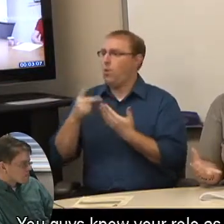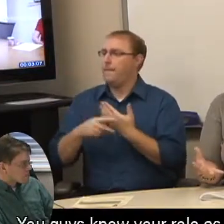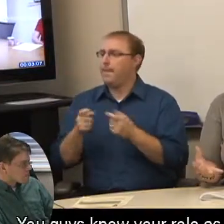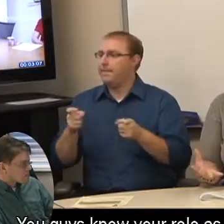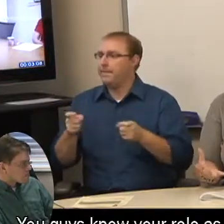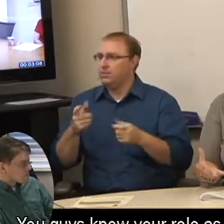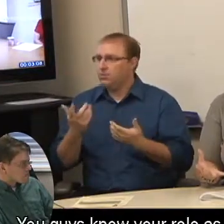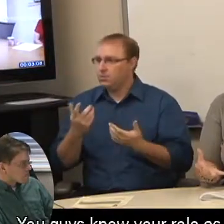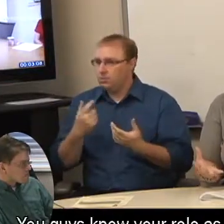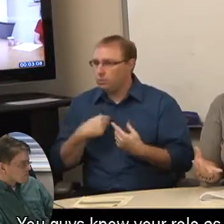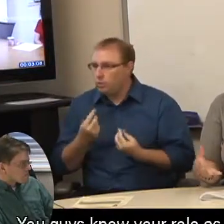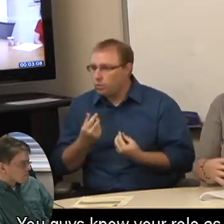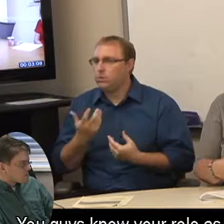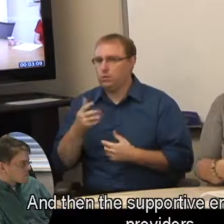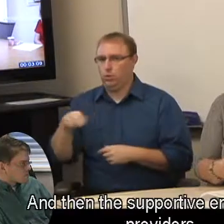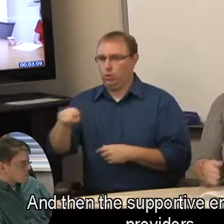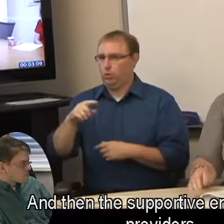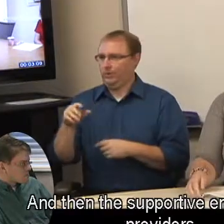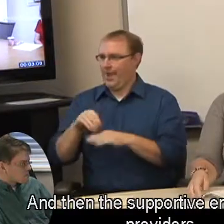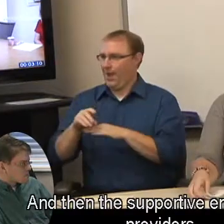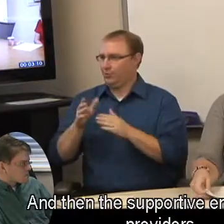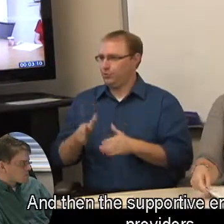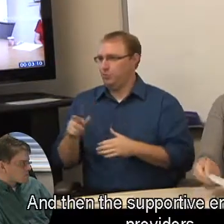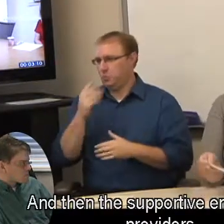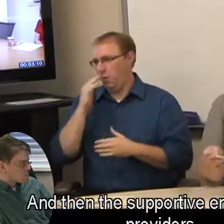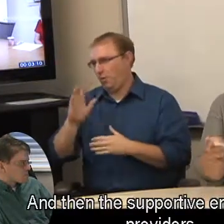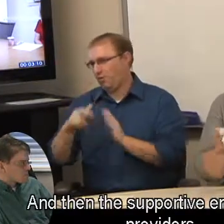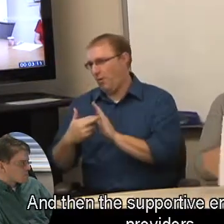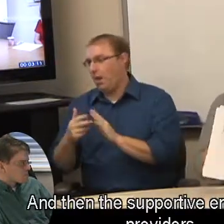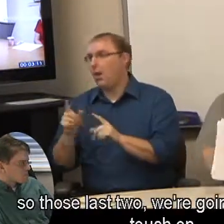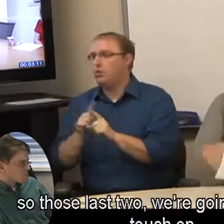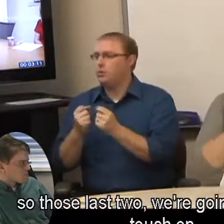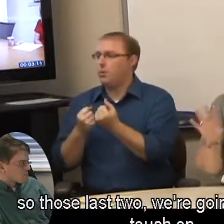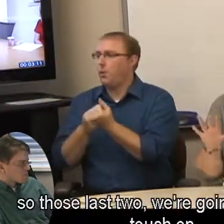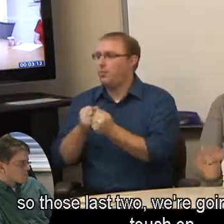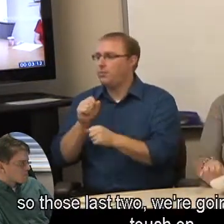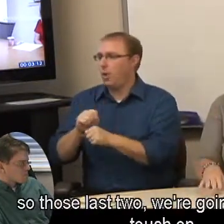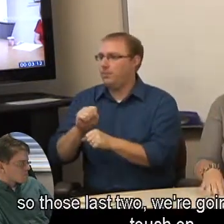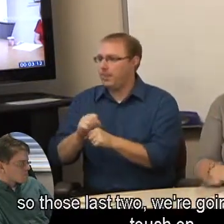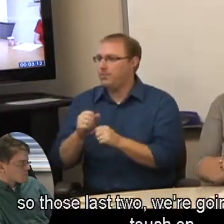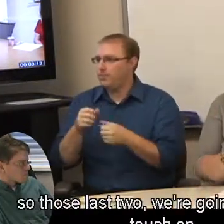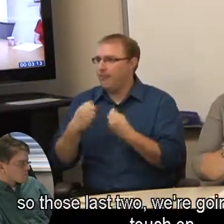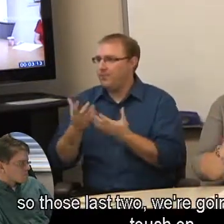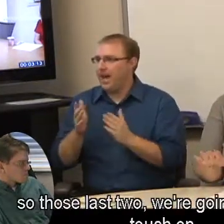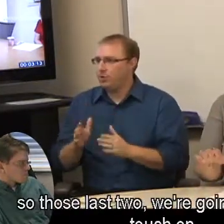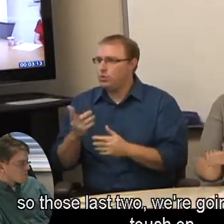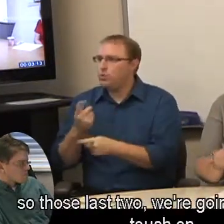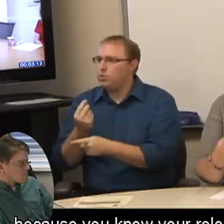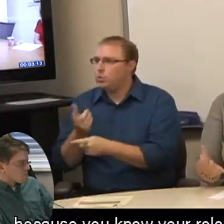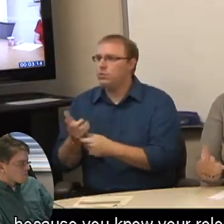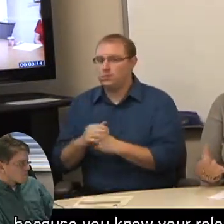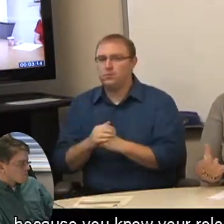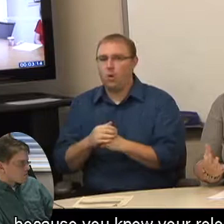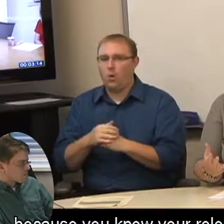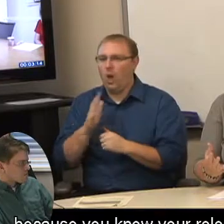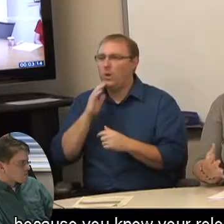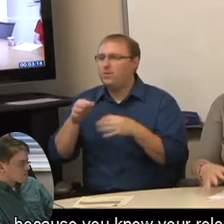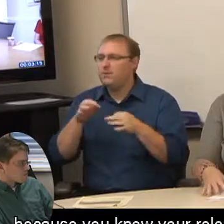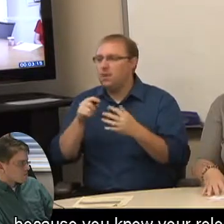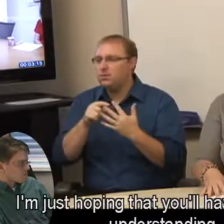You guys know your role as counselors. And then the supportive employment providers, so those last two, we're going to quickly touch on because you know your roles really well.